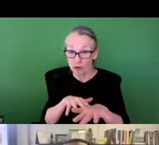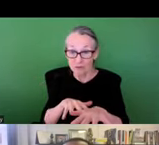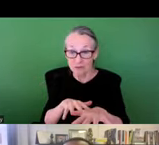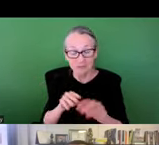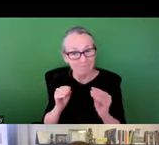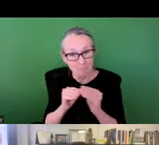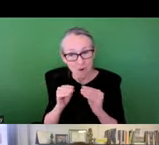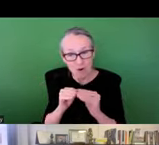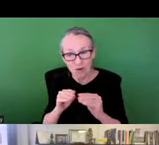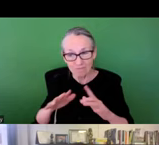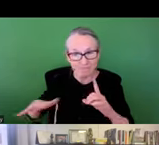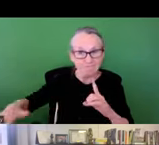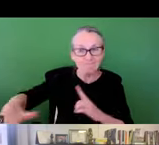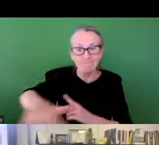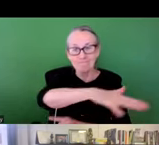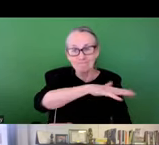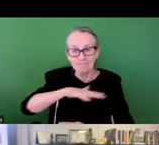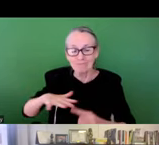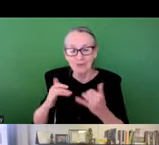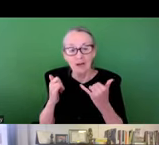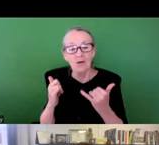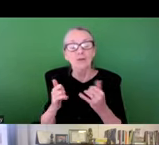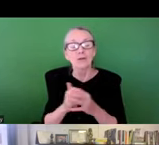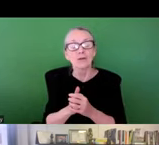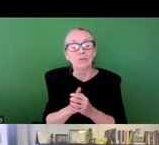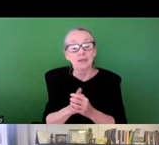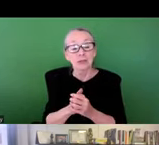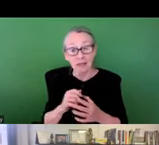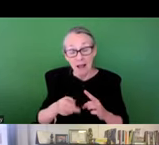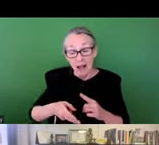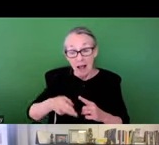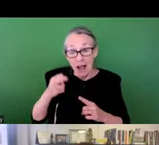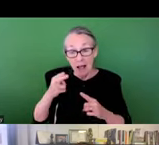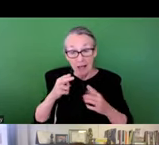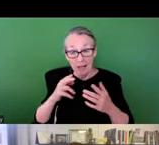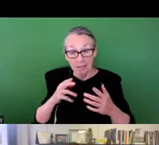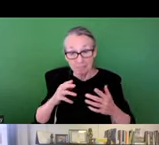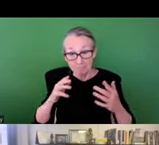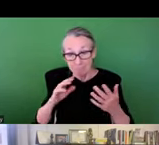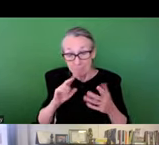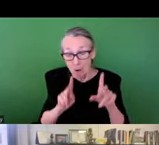and river rain flood zones. We also know that the amount and location of impervious cover, particularly